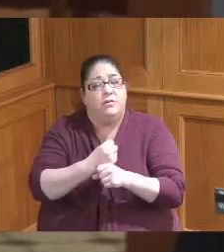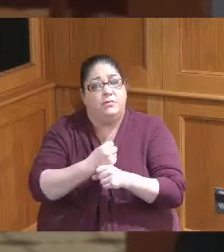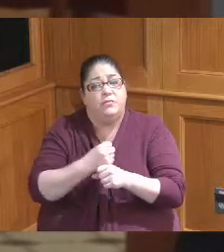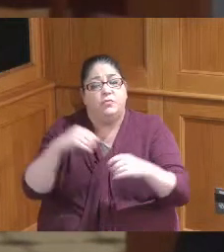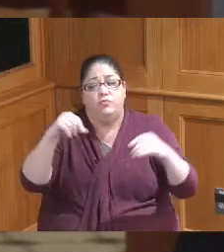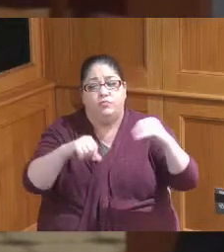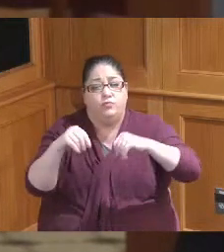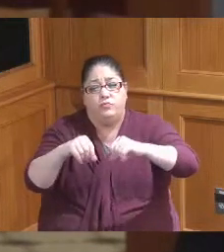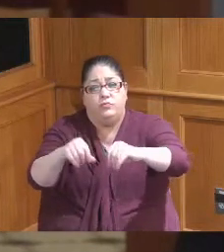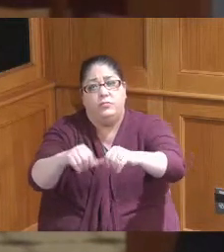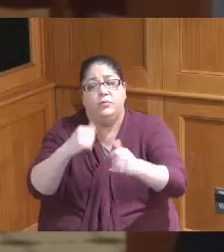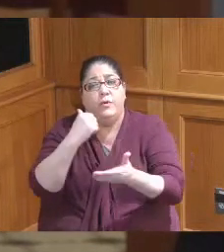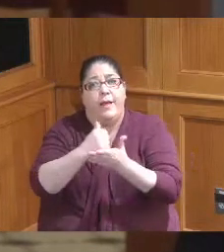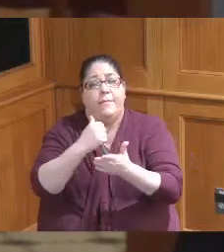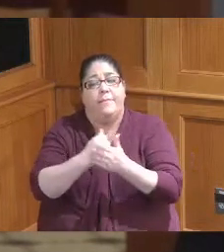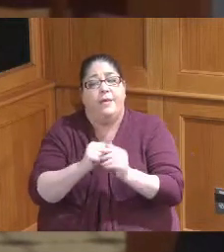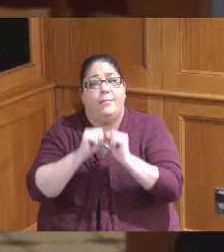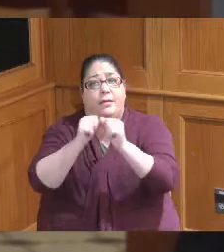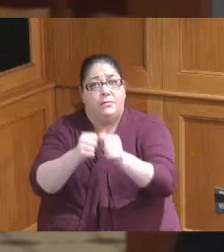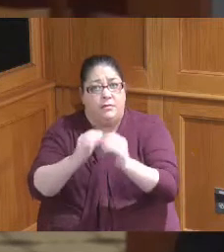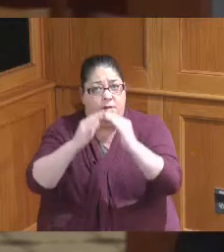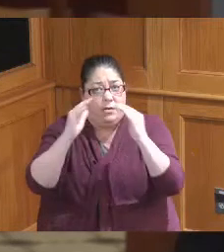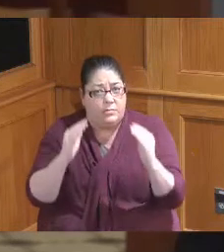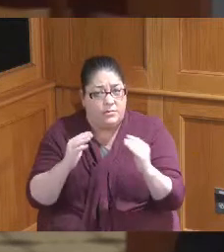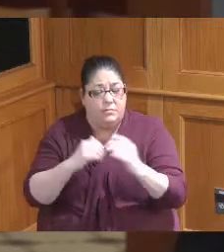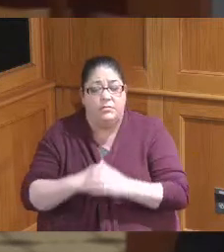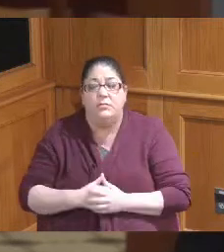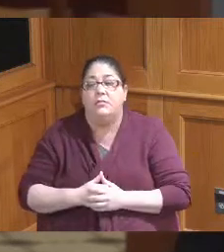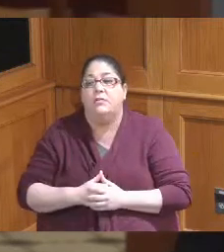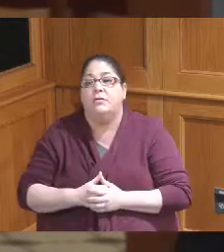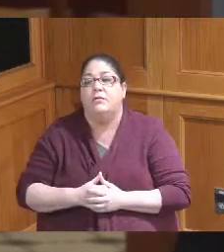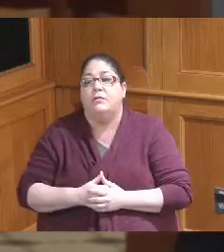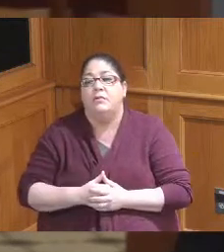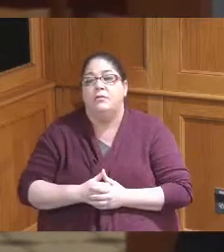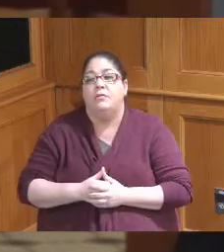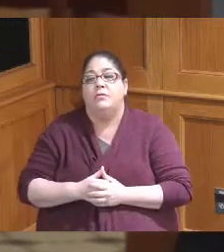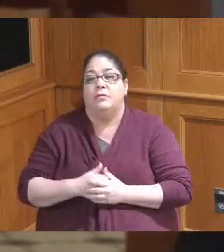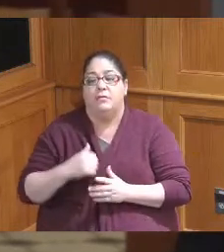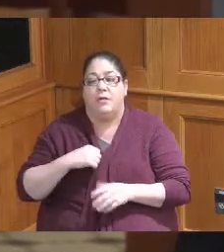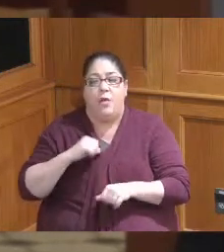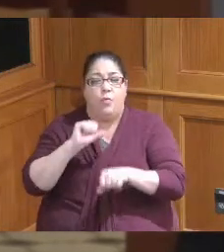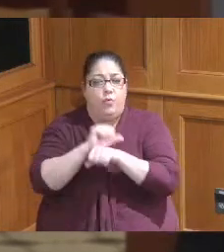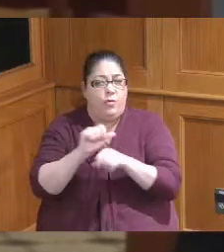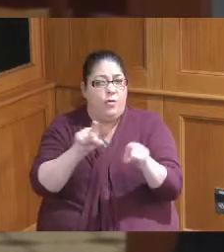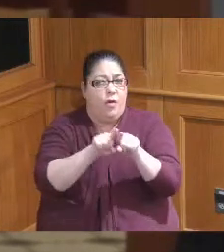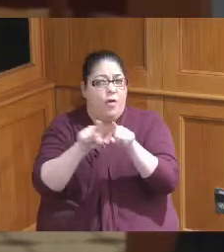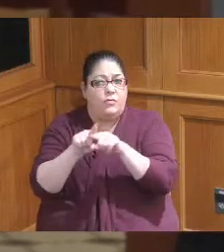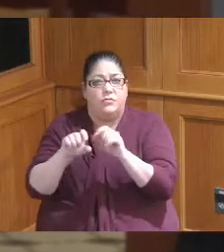housing I'm also here as part of my work at shelter house I'm the Director of continuous